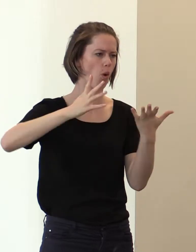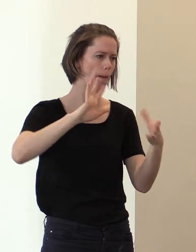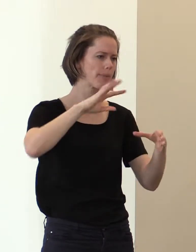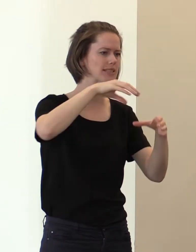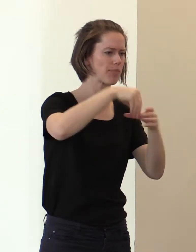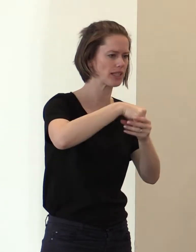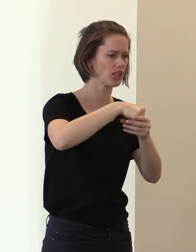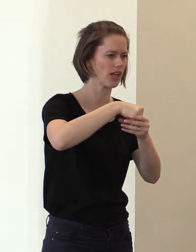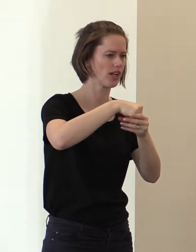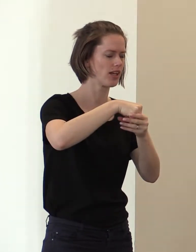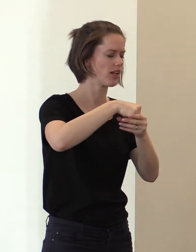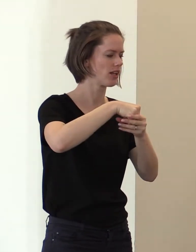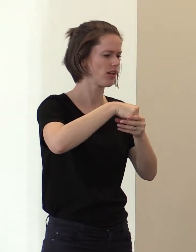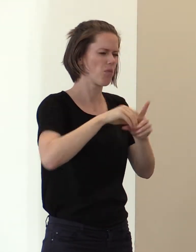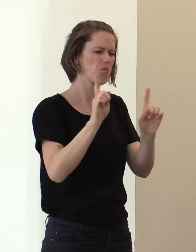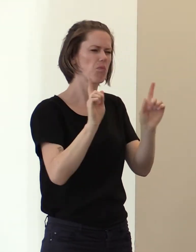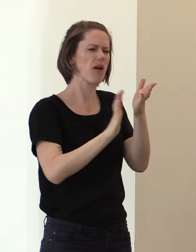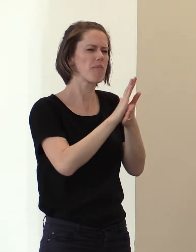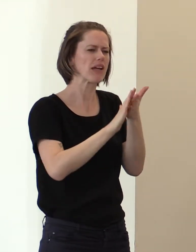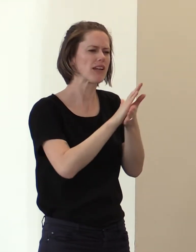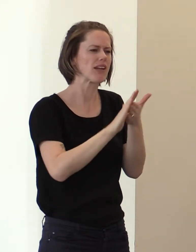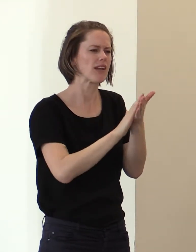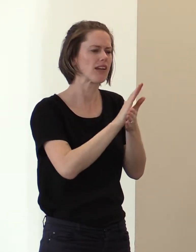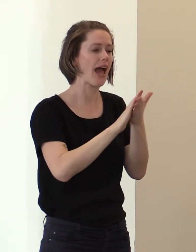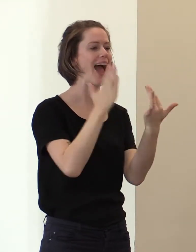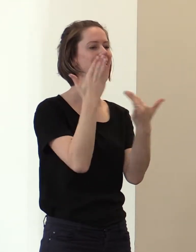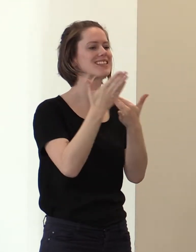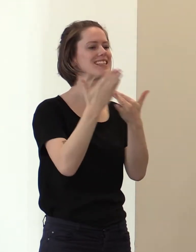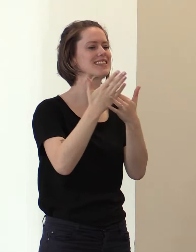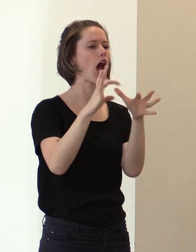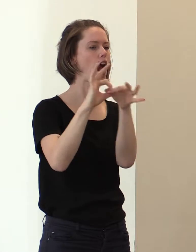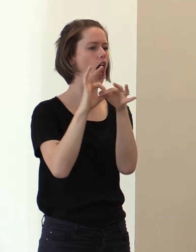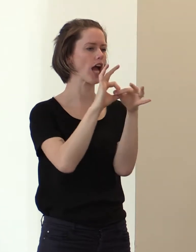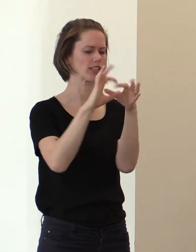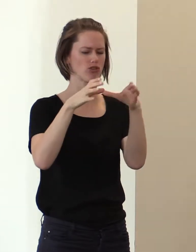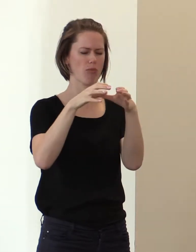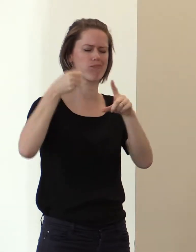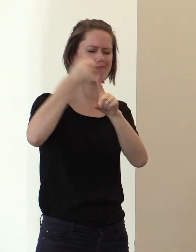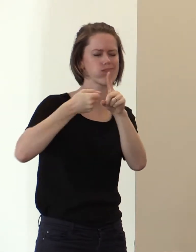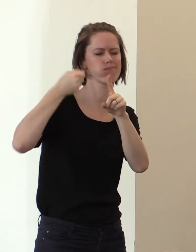So what this will do, the Access Alliance have been campaigning for this and it's